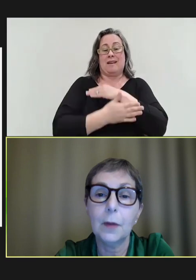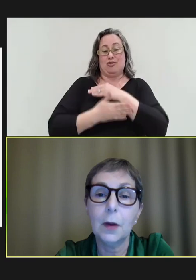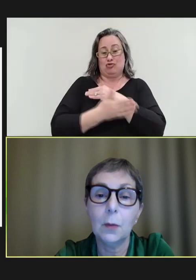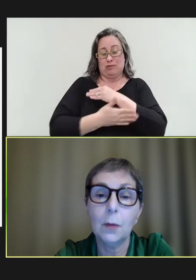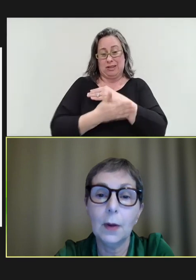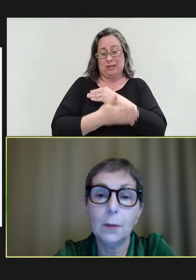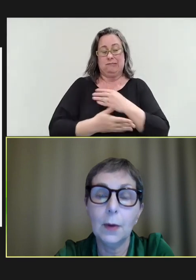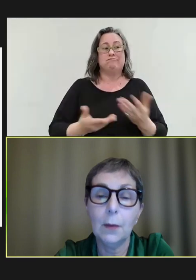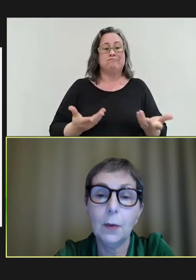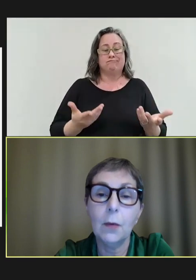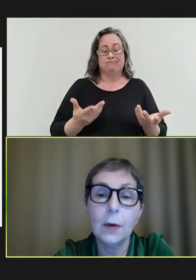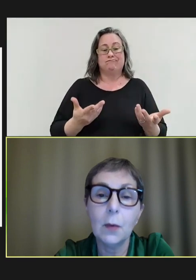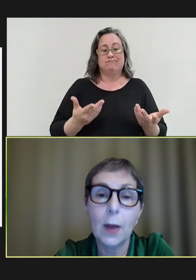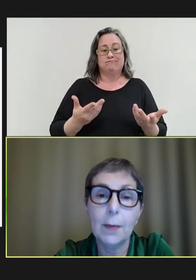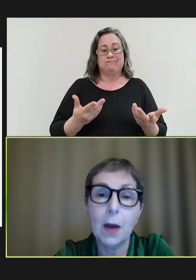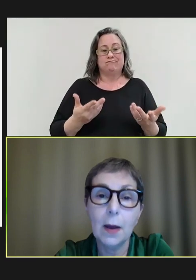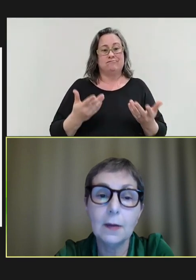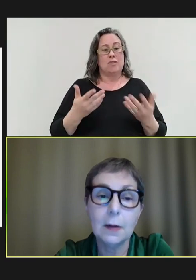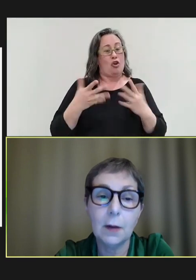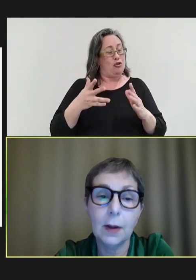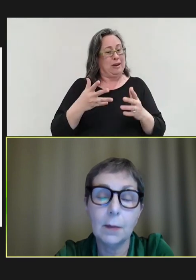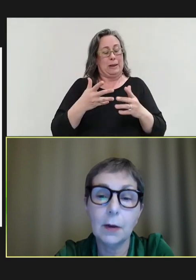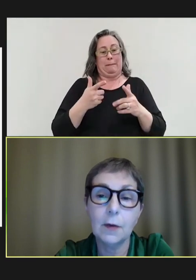you know, we're already way behind in low-income countries,